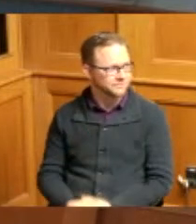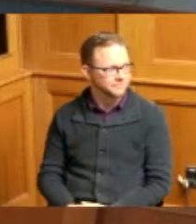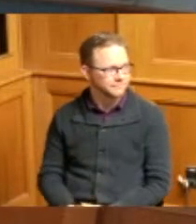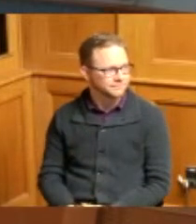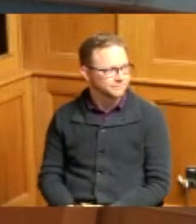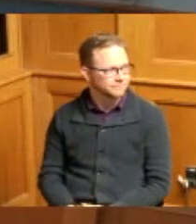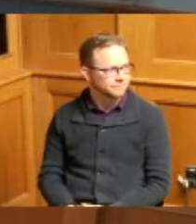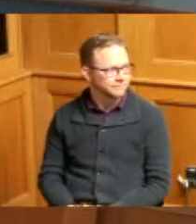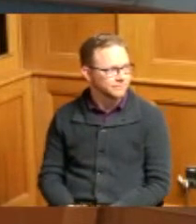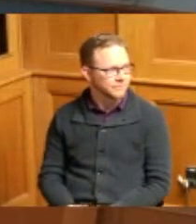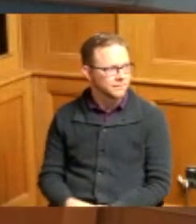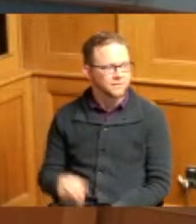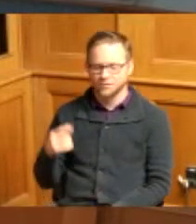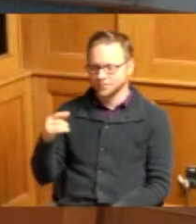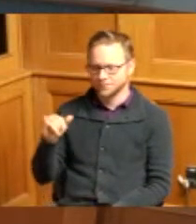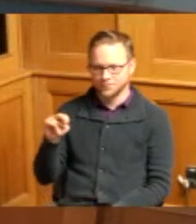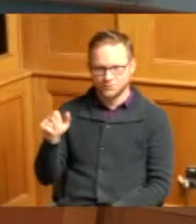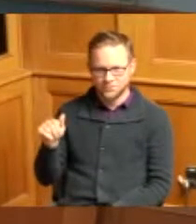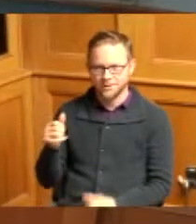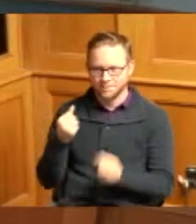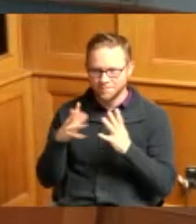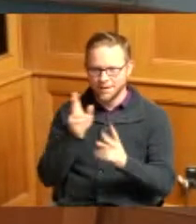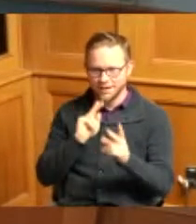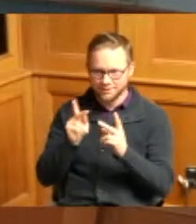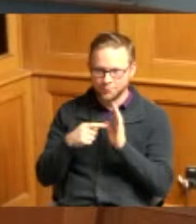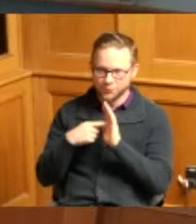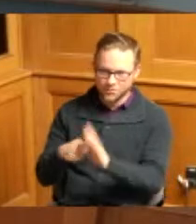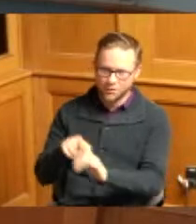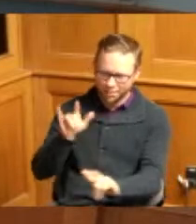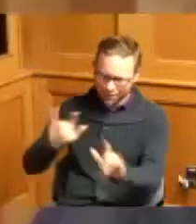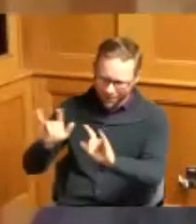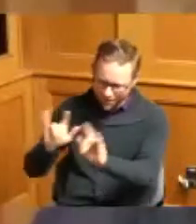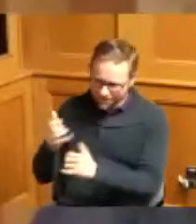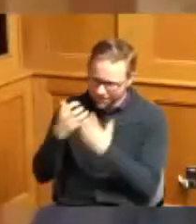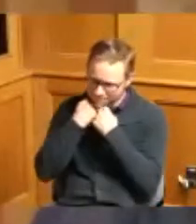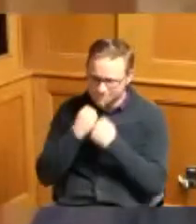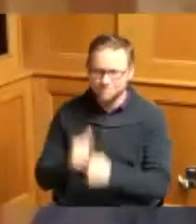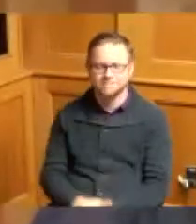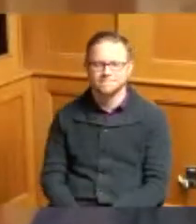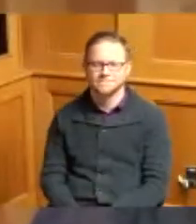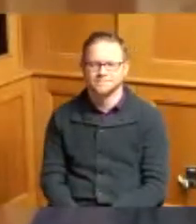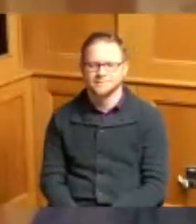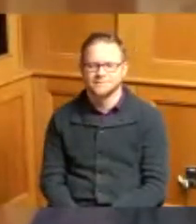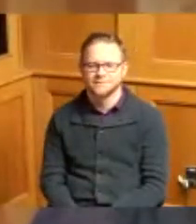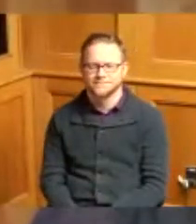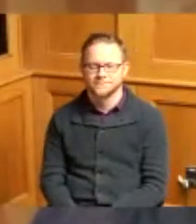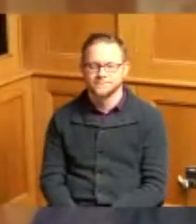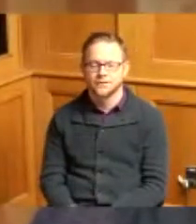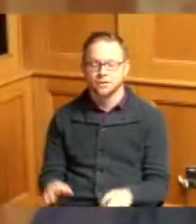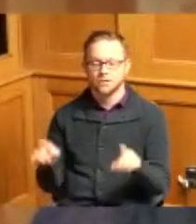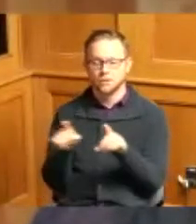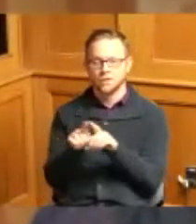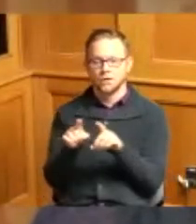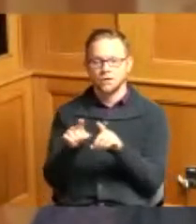i think a lot Gina's gotten a lot of love here in the last few days so also I have a proclamation